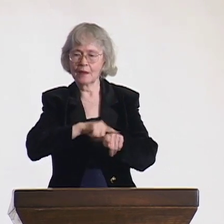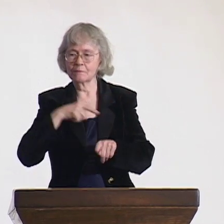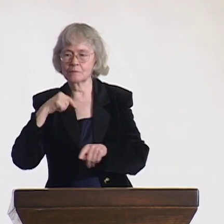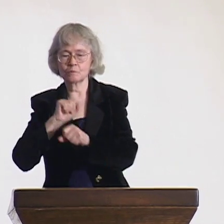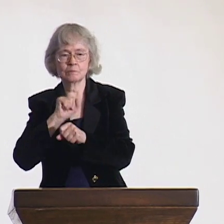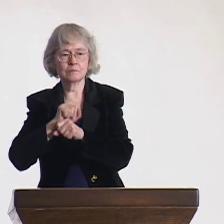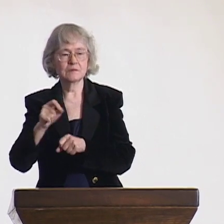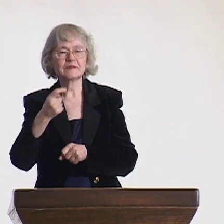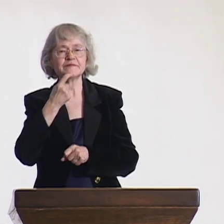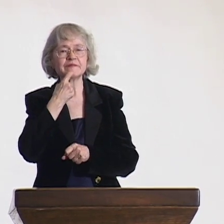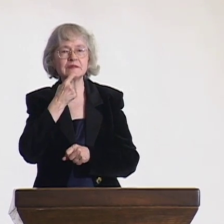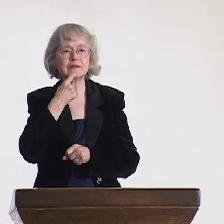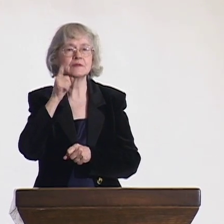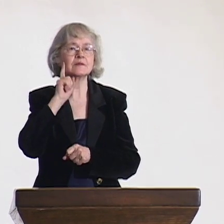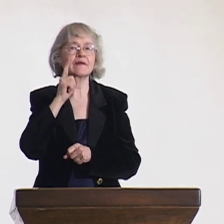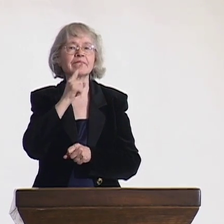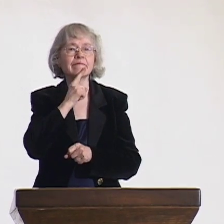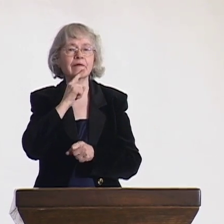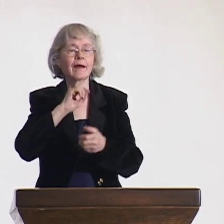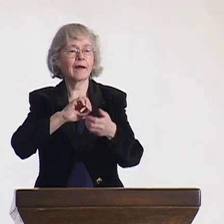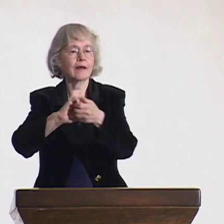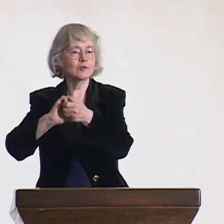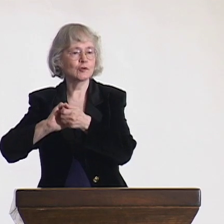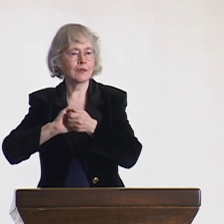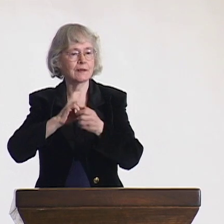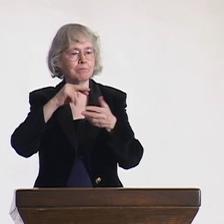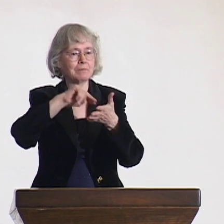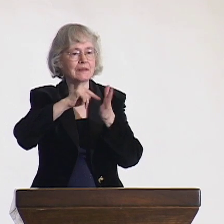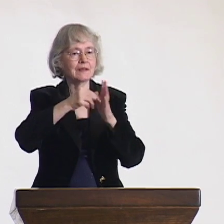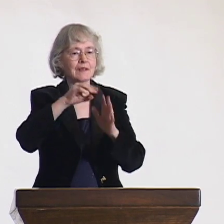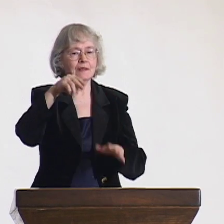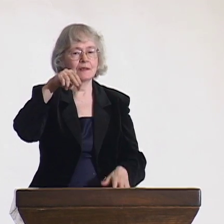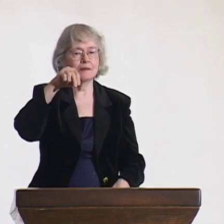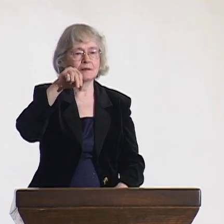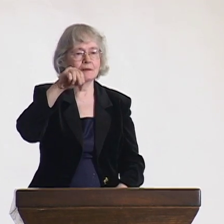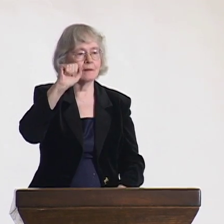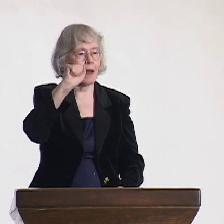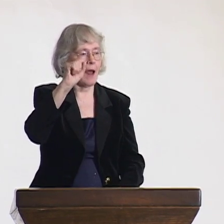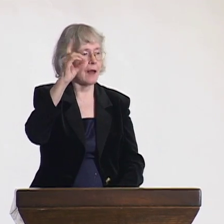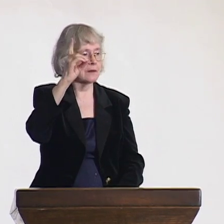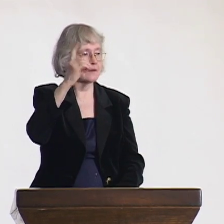Around the same time, I was a volunteer with the World Federation of the Deaf.